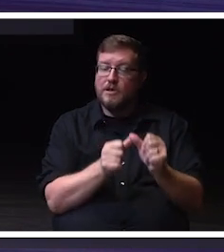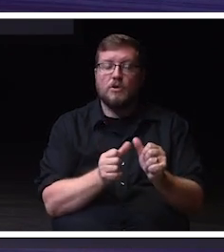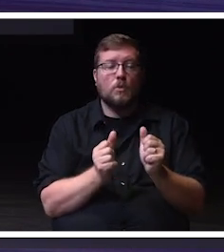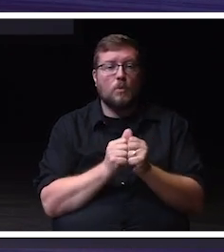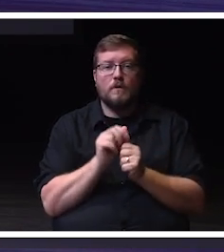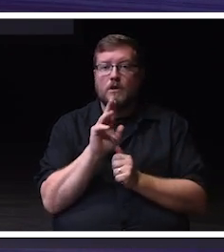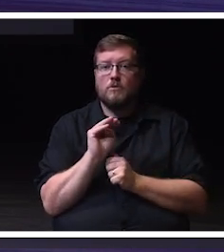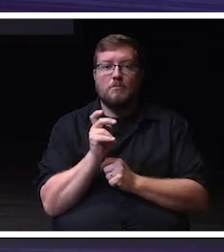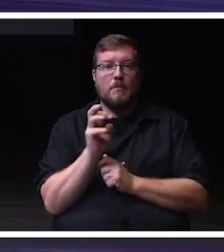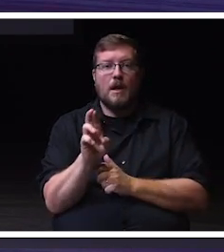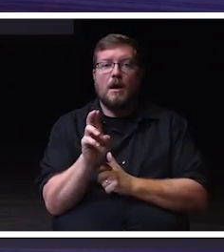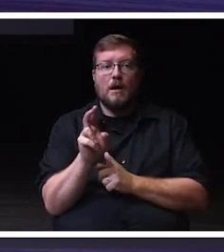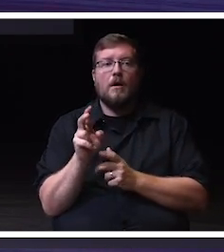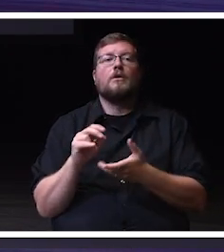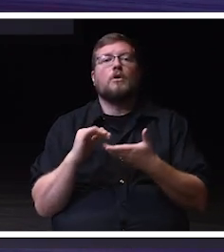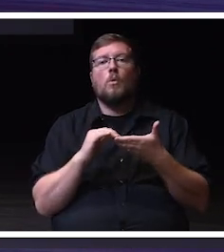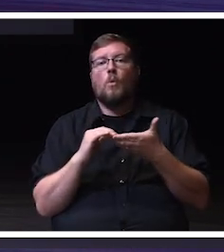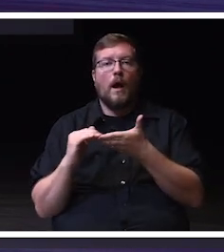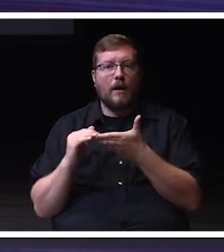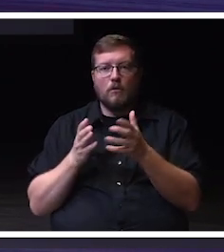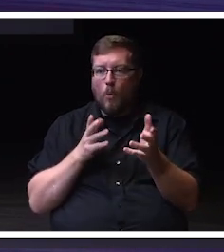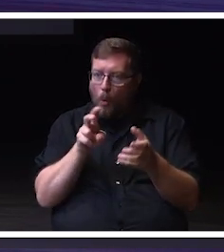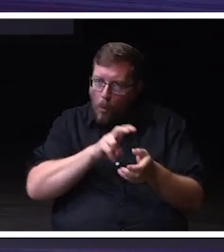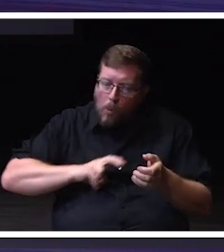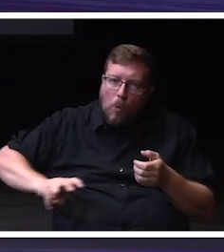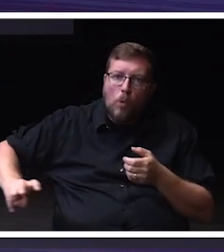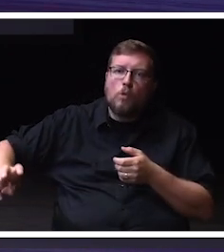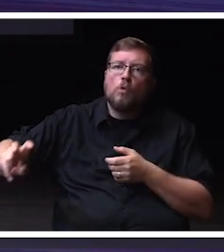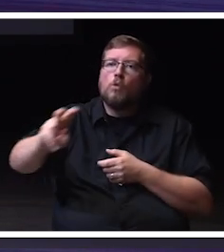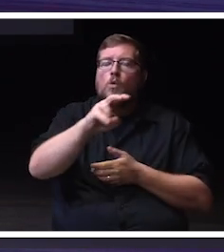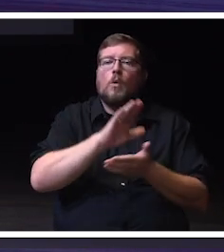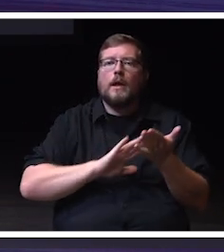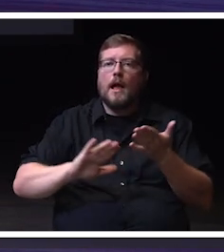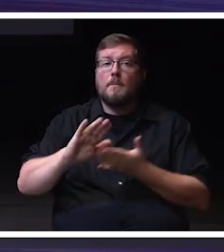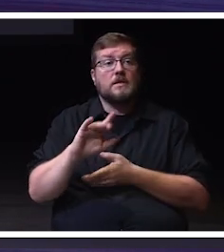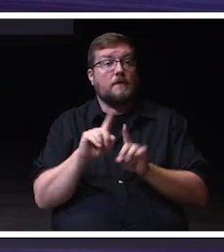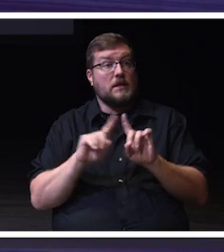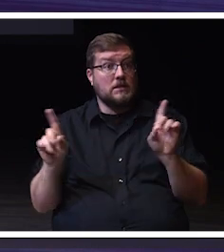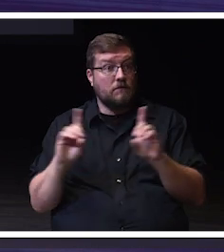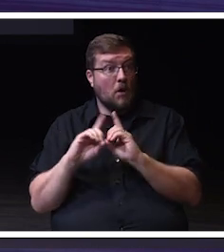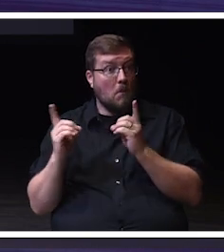on its journey across campus, and as the different departments receive it, there will be a different plaque